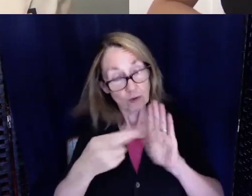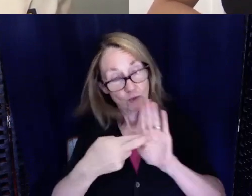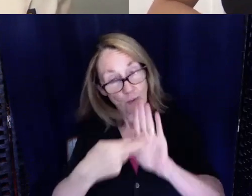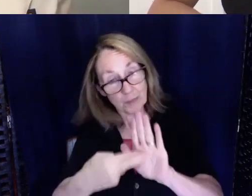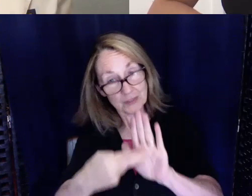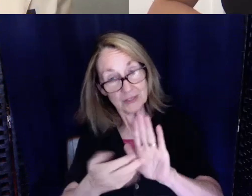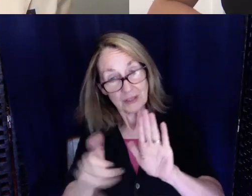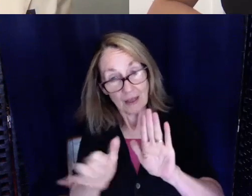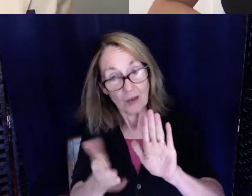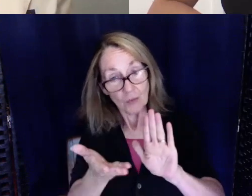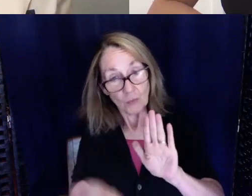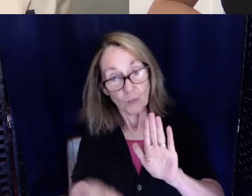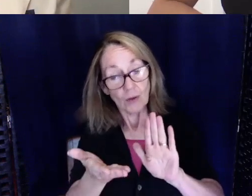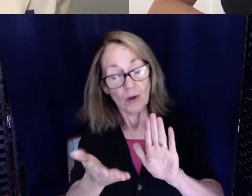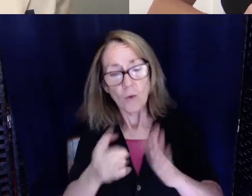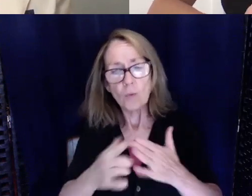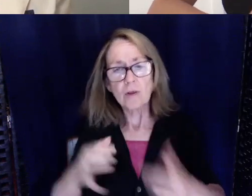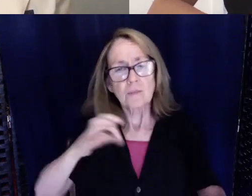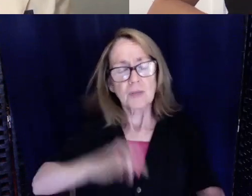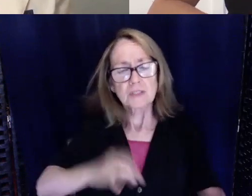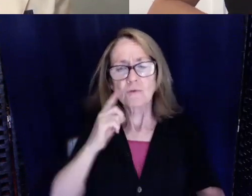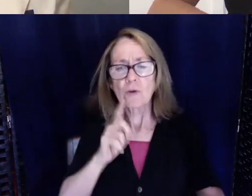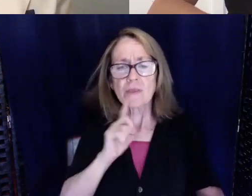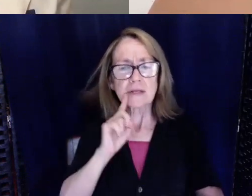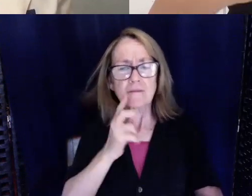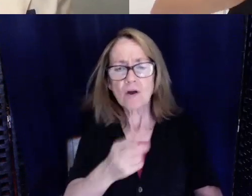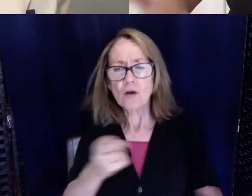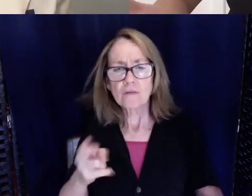What are the benefits for the deaf and hard of hearing community to see